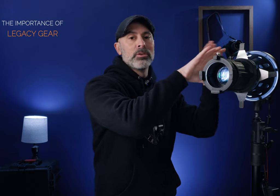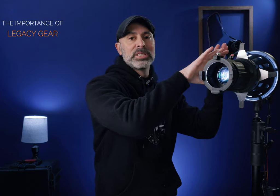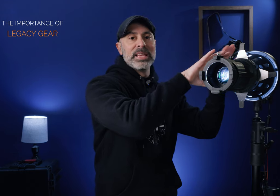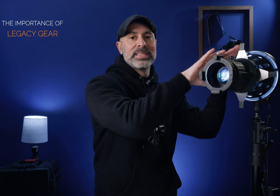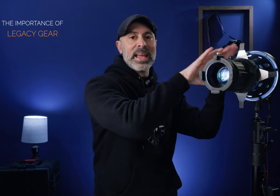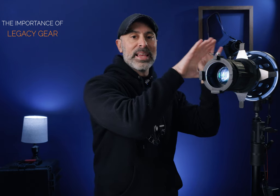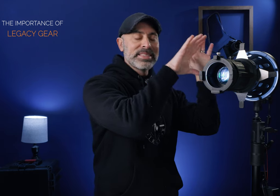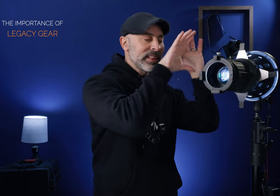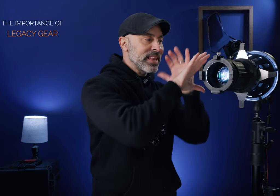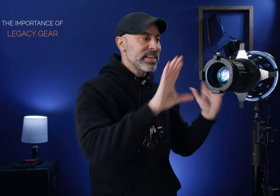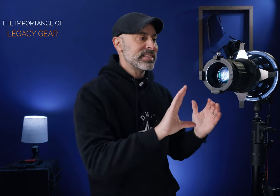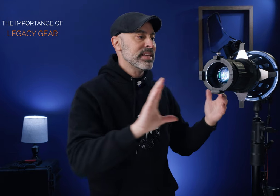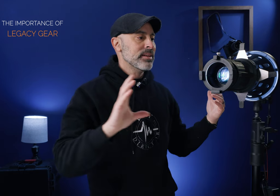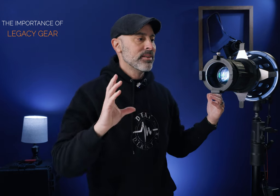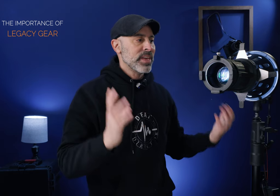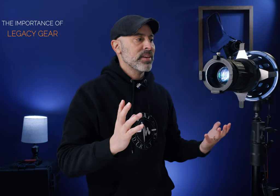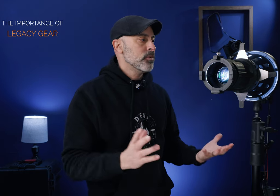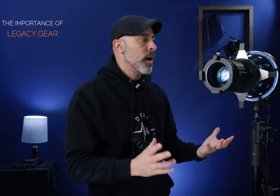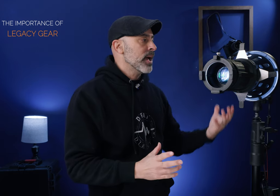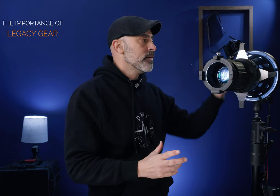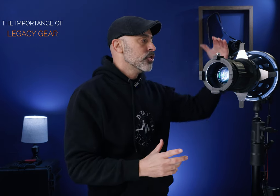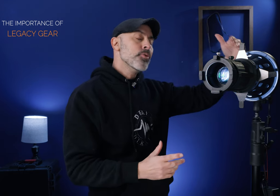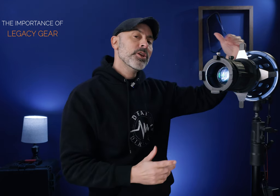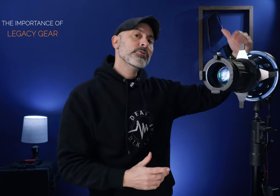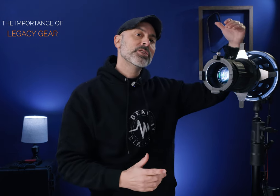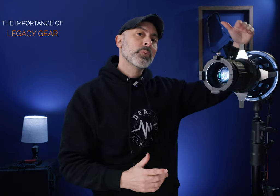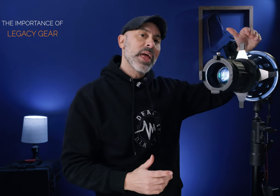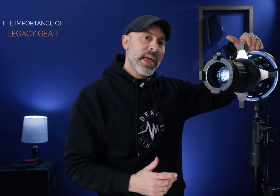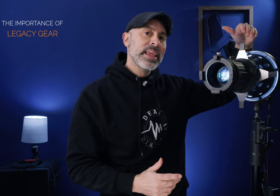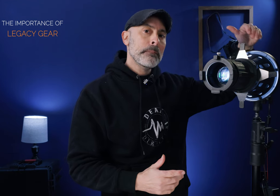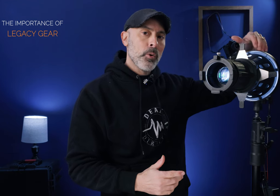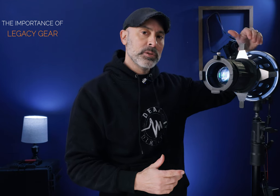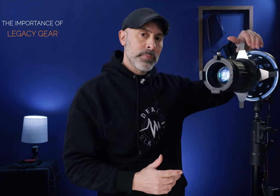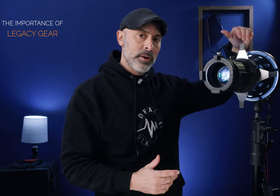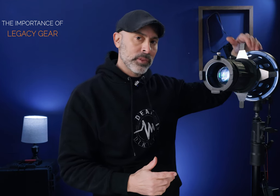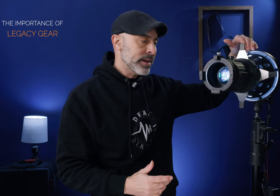those things that it's a legacy thing if you buy it you can use this with any Bowens mount light